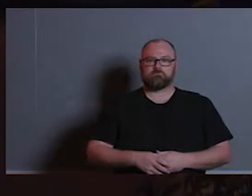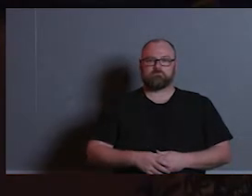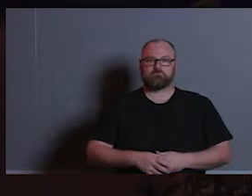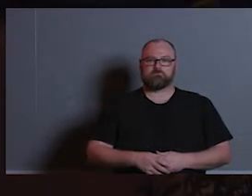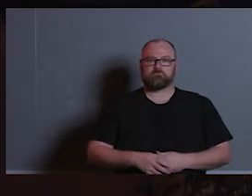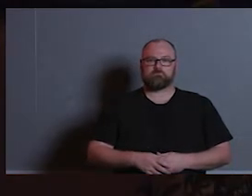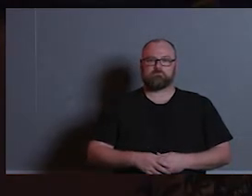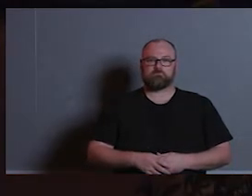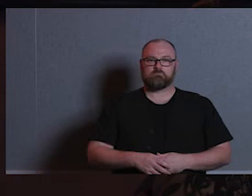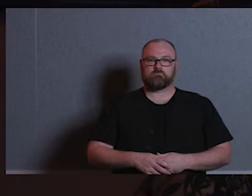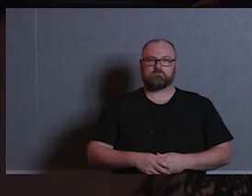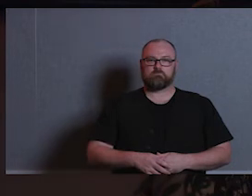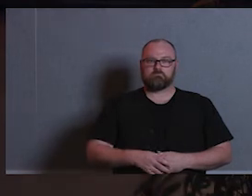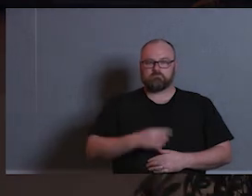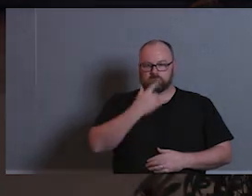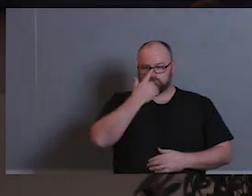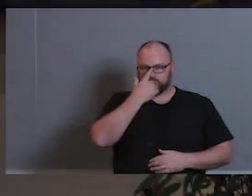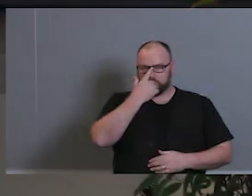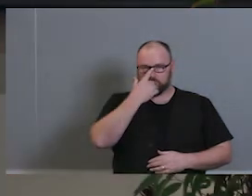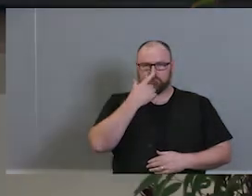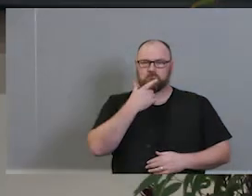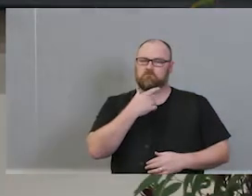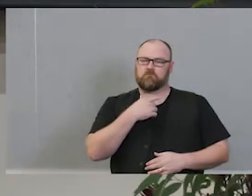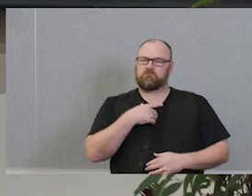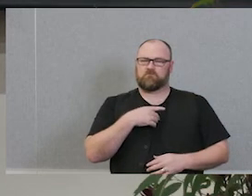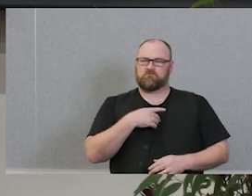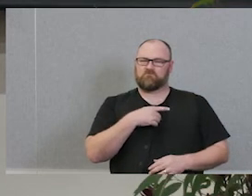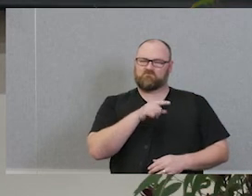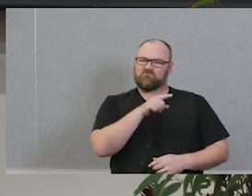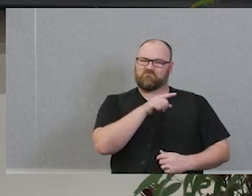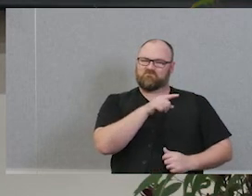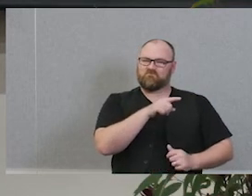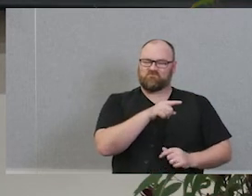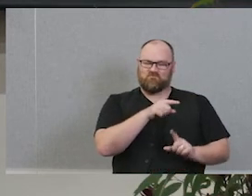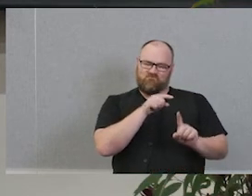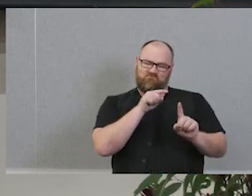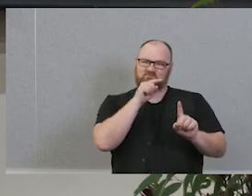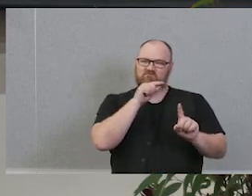She's spot on that Teela. Yes, she knows. She knows how to get the heart beating. Thank